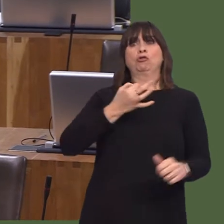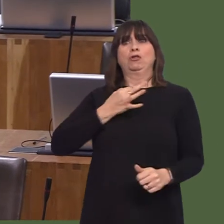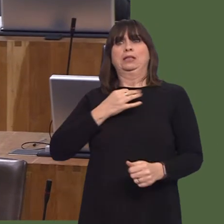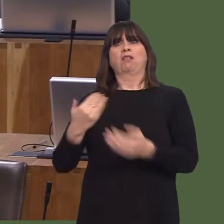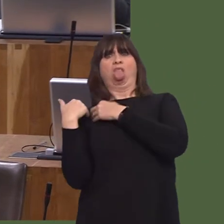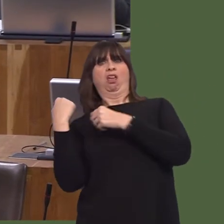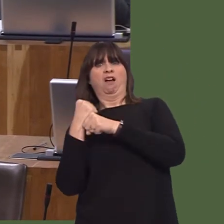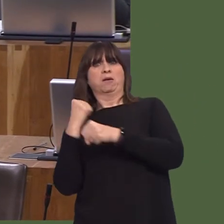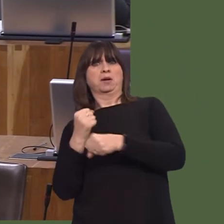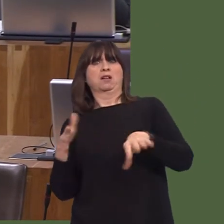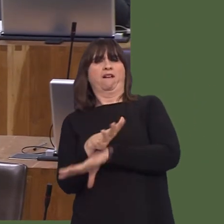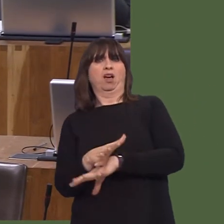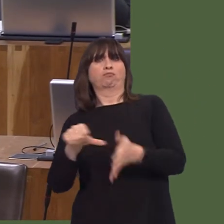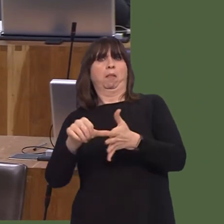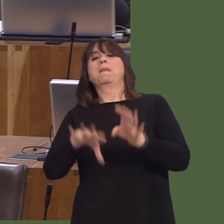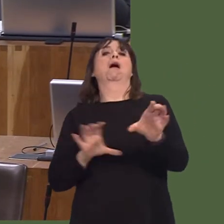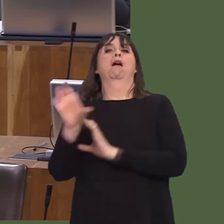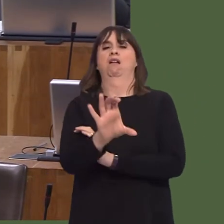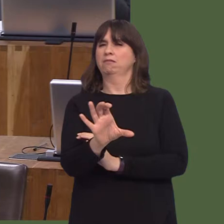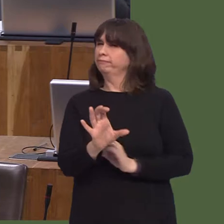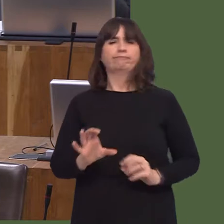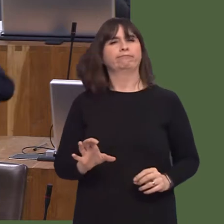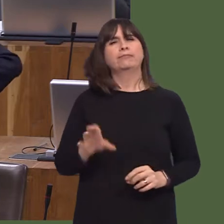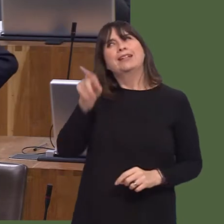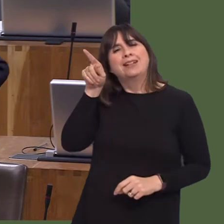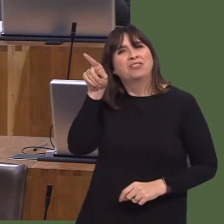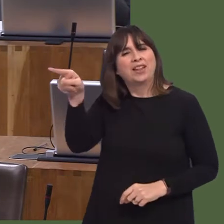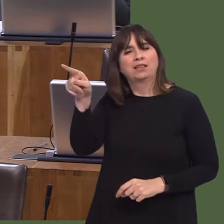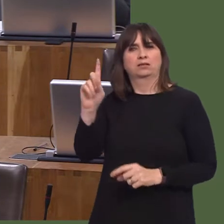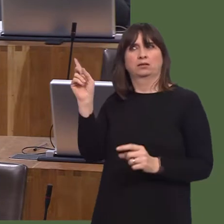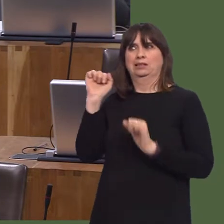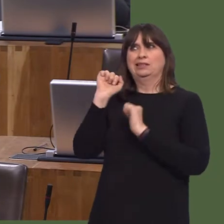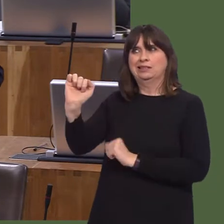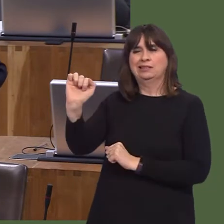one in the wings in the meantime, that might have been able to save this element of the bidding process.